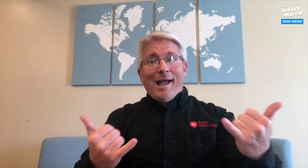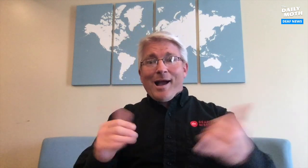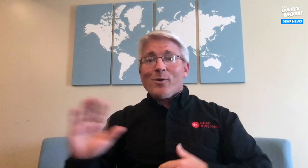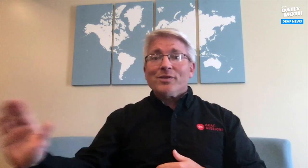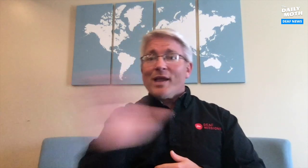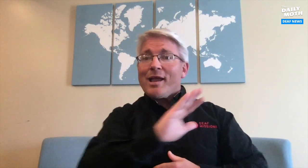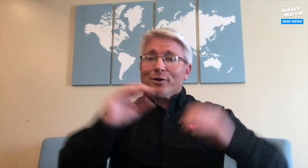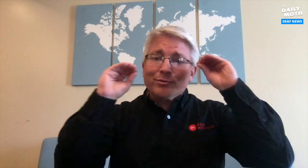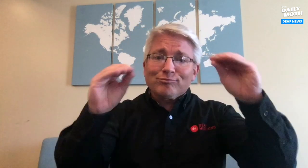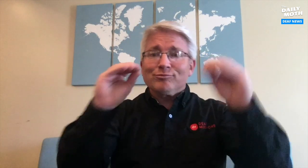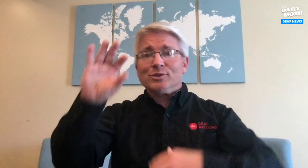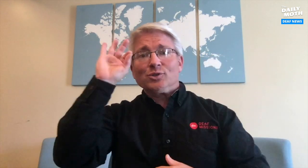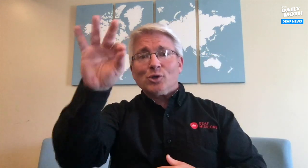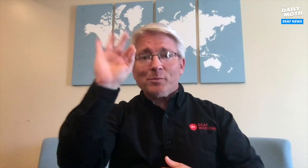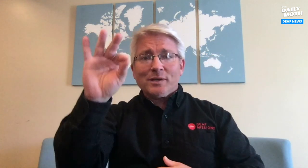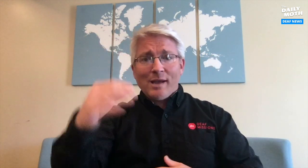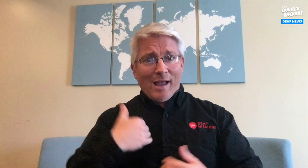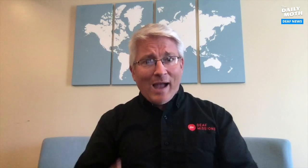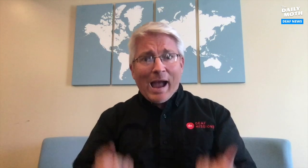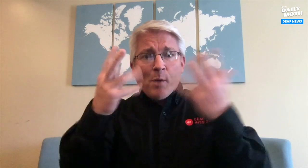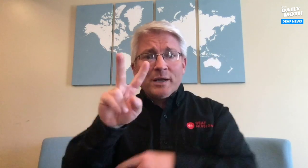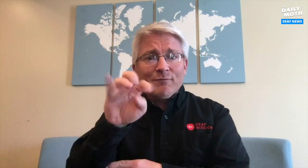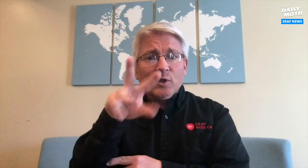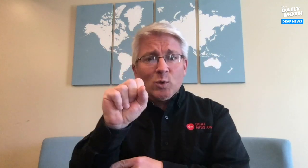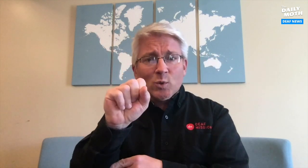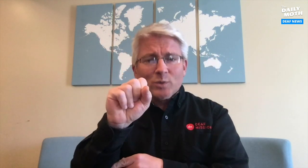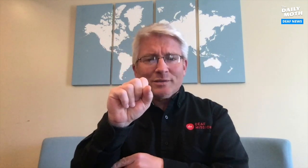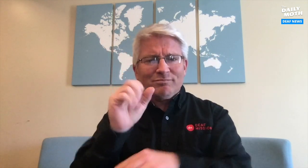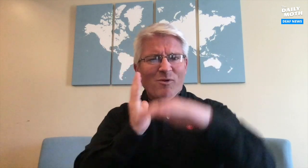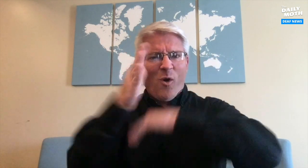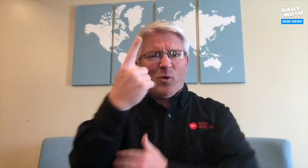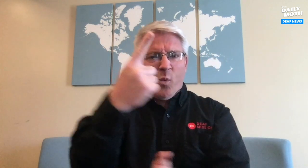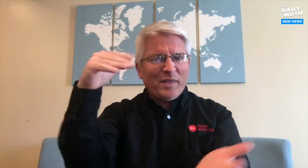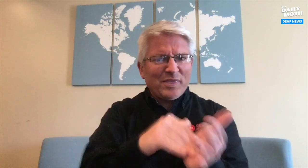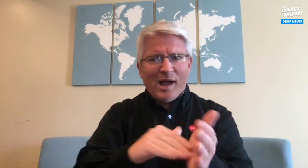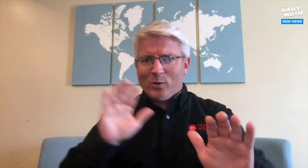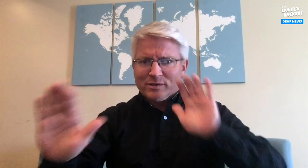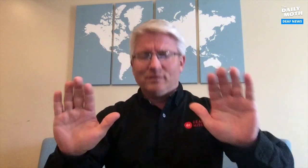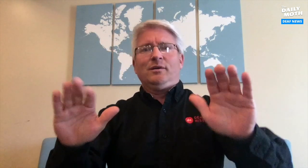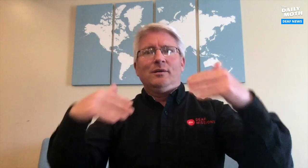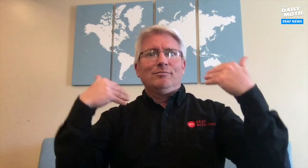now their sermons have over a thousand views.